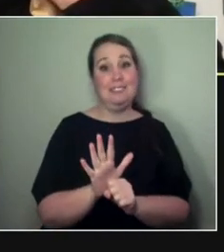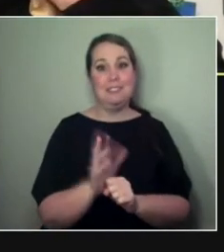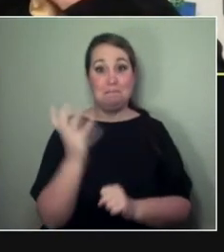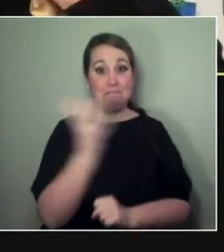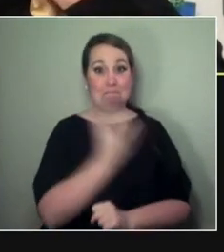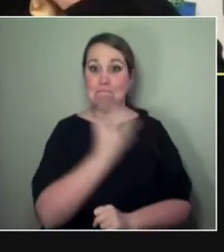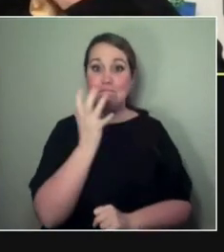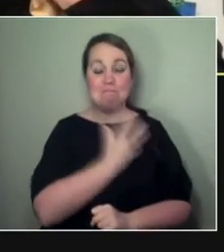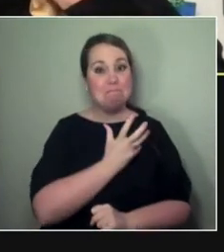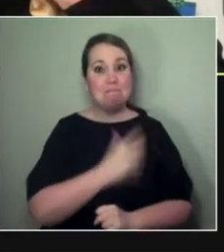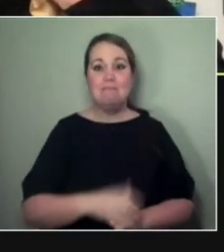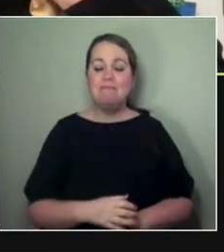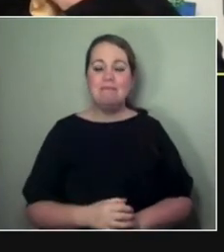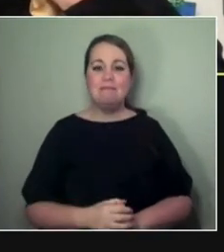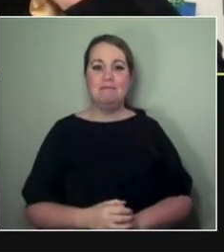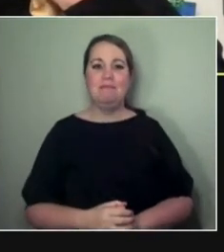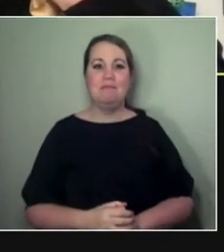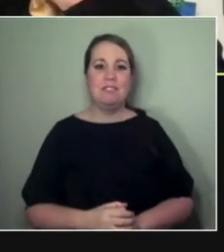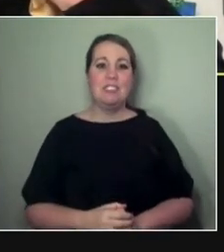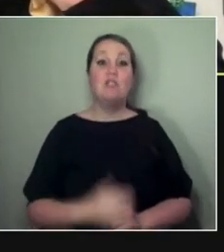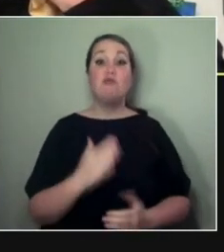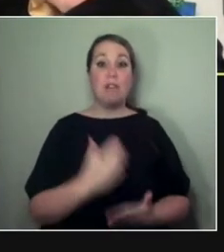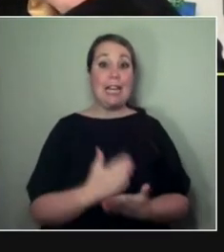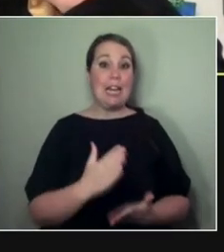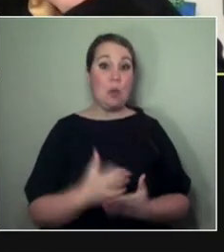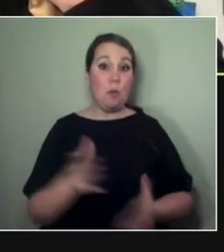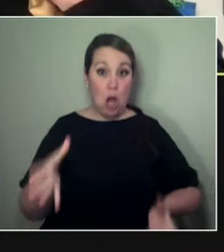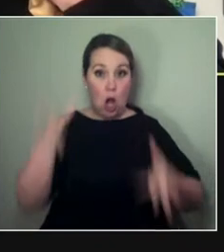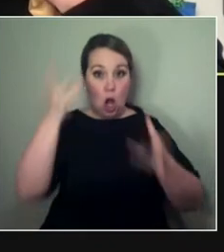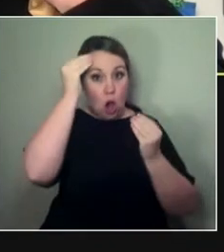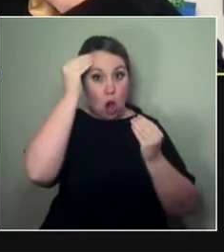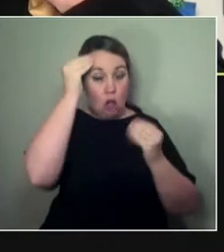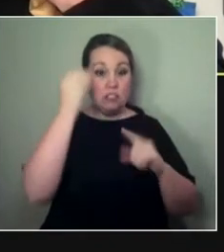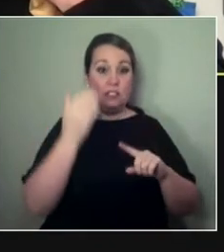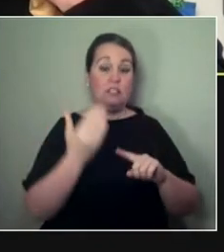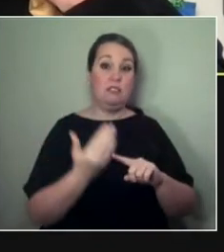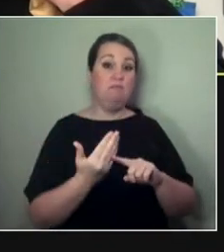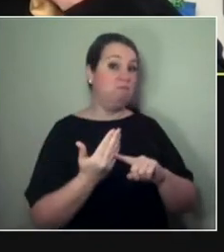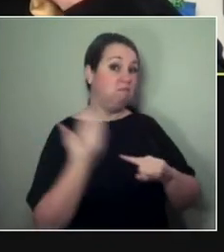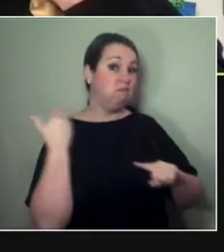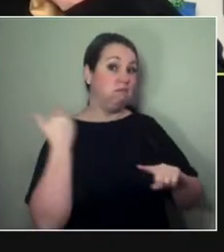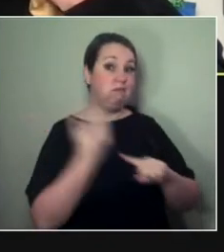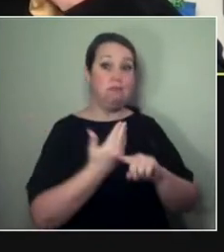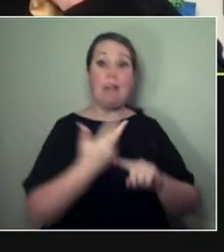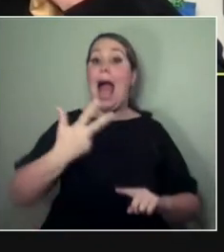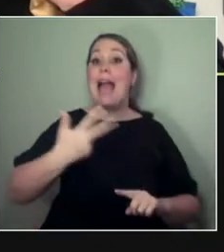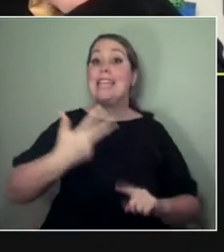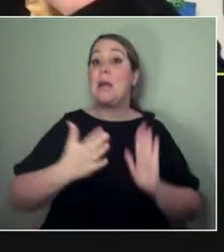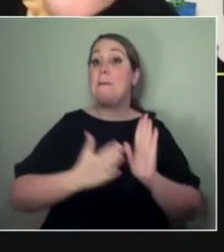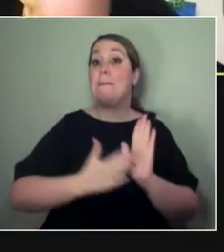I just think, yeah, we've learnt over the last 18 months that that's not something that we can do.